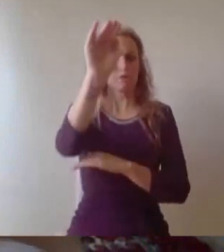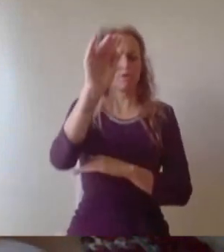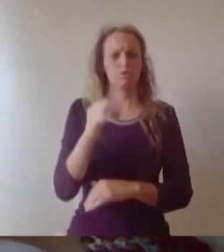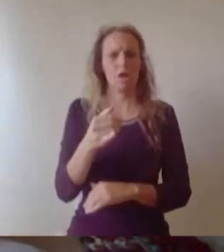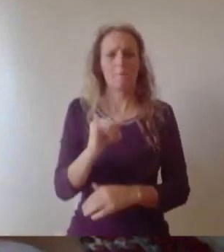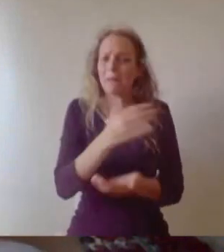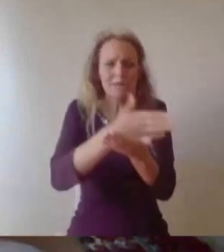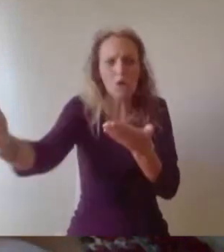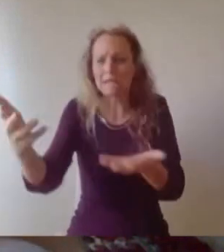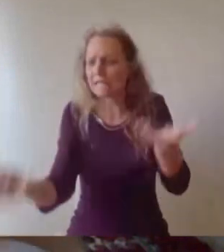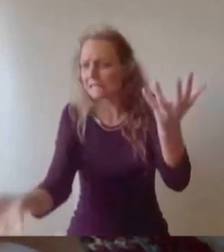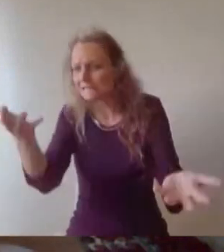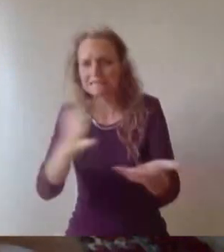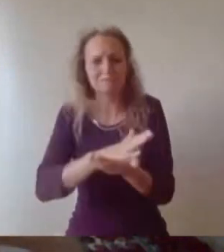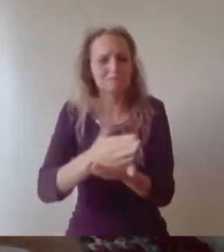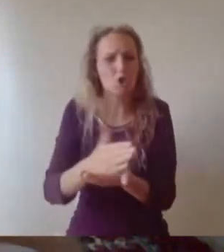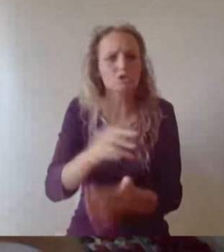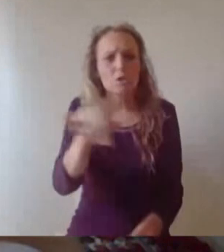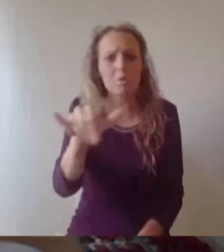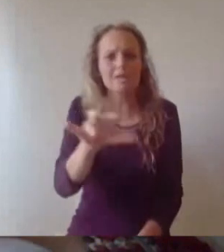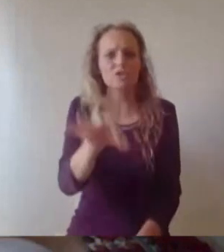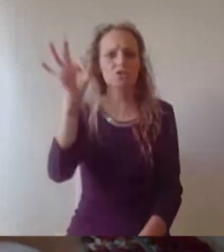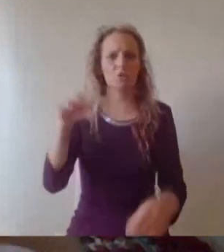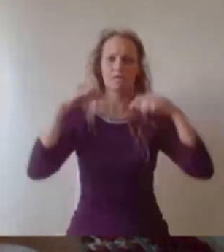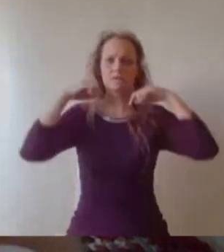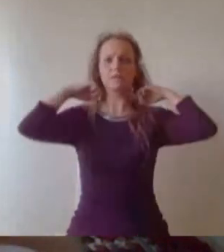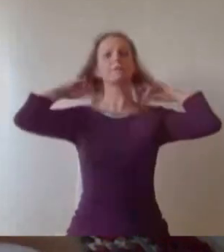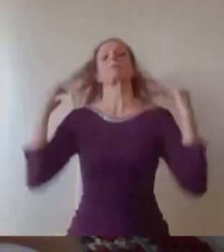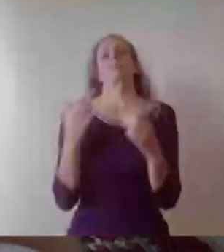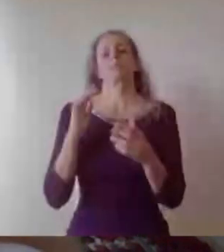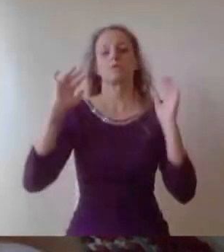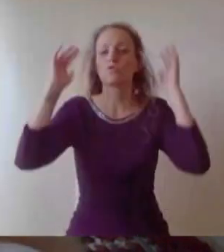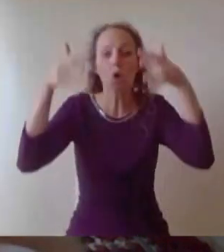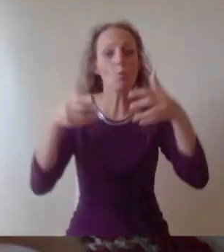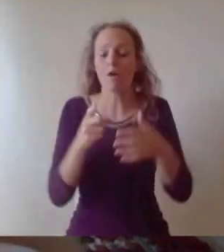please don't worry. It's perfectly normal to reach this juncture in your life and